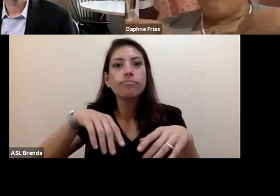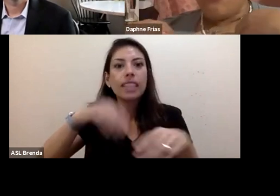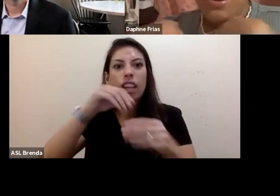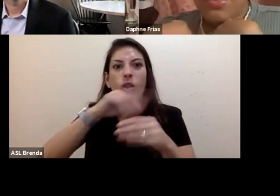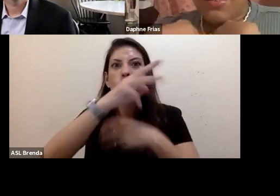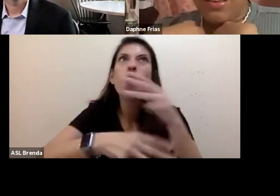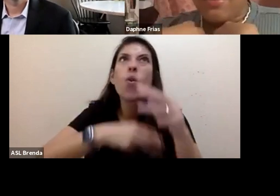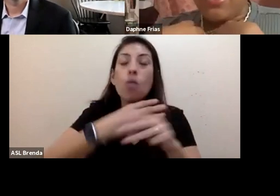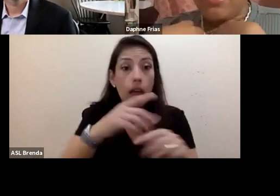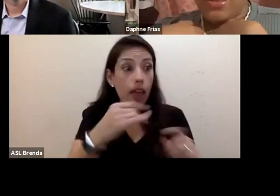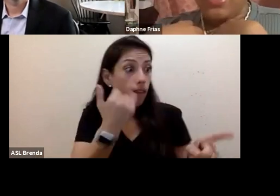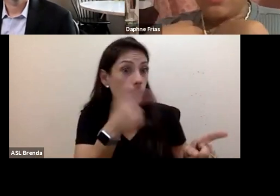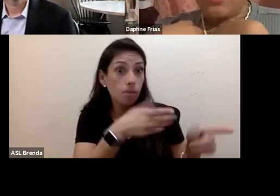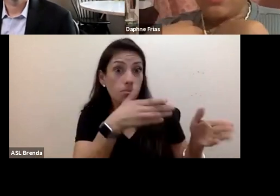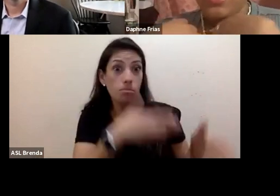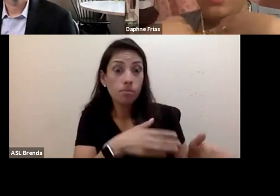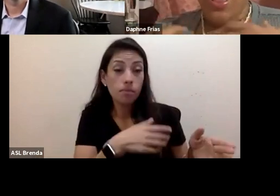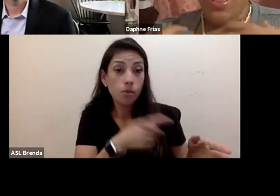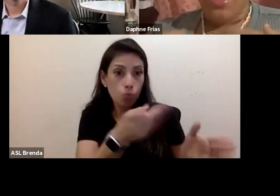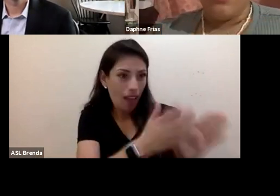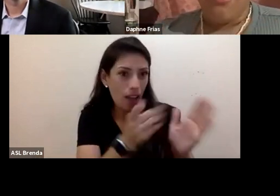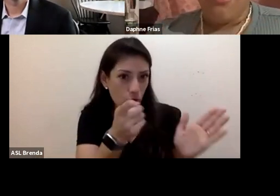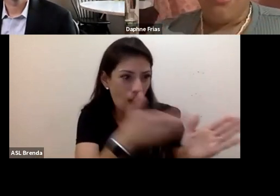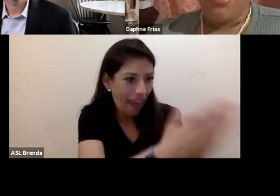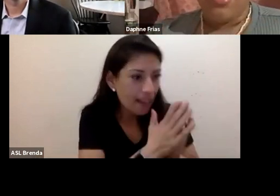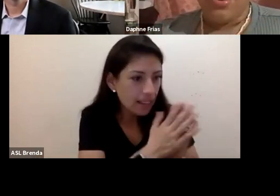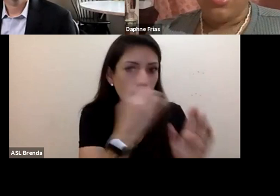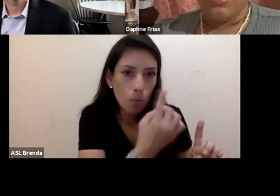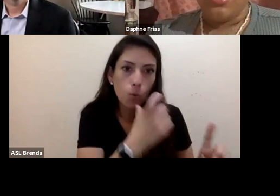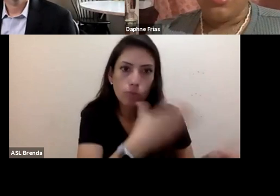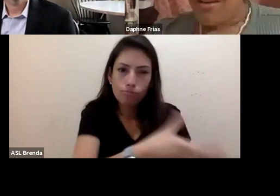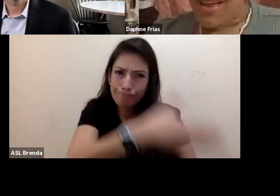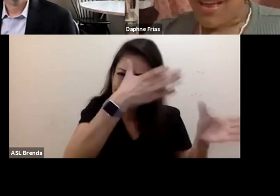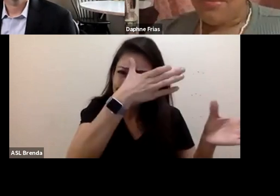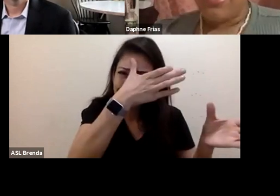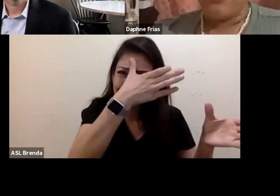We are those experts and you cannot have this conversation without the experts.